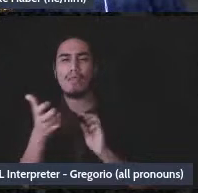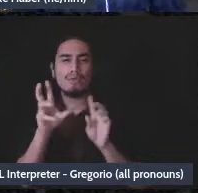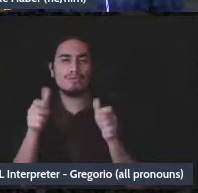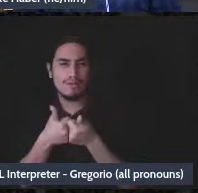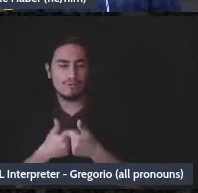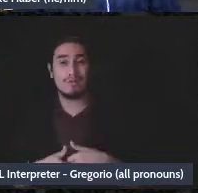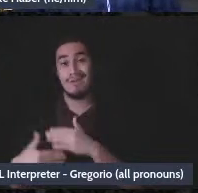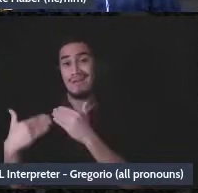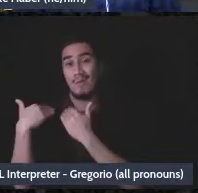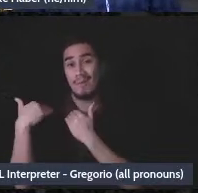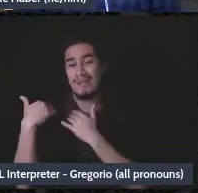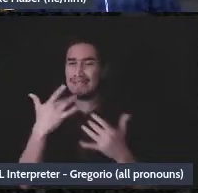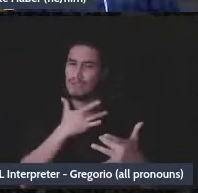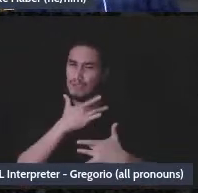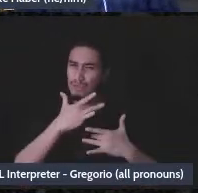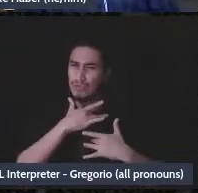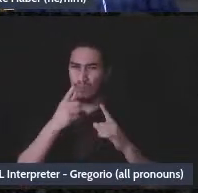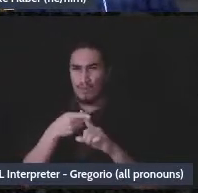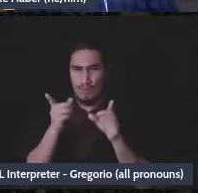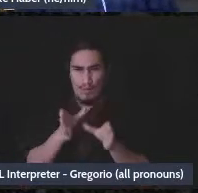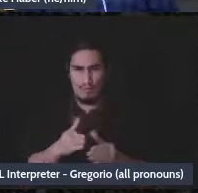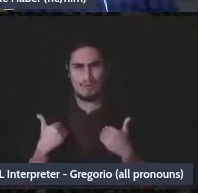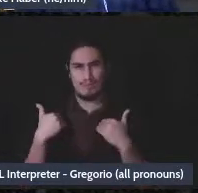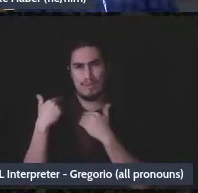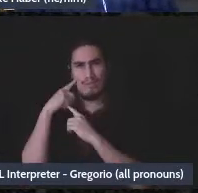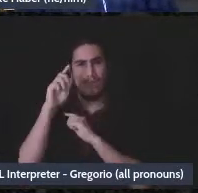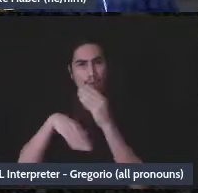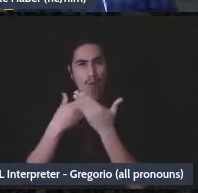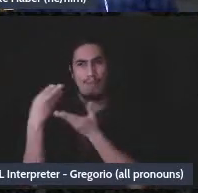real concern when money is going through a single member's account, you don't even have to imagine